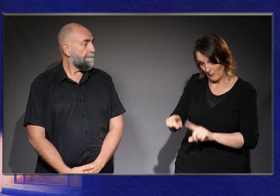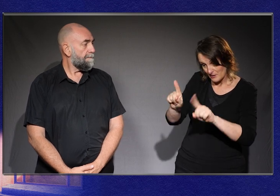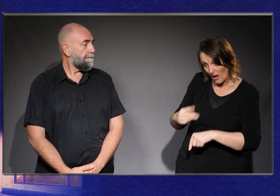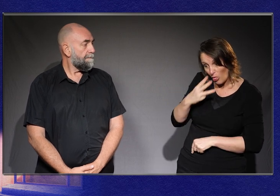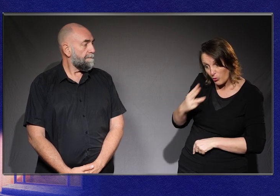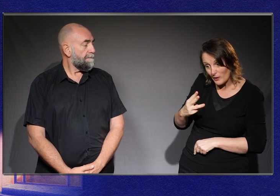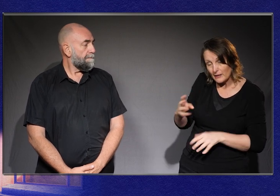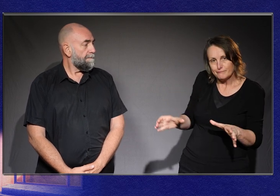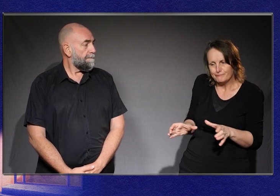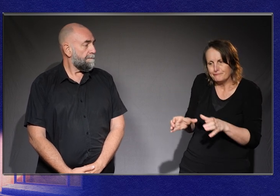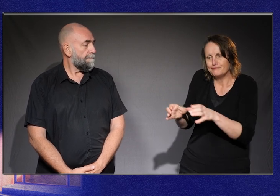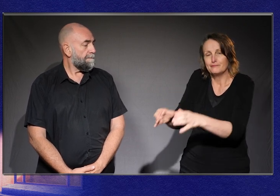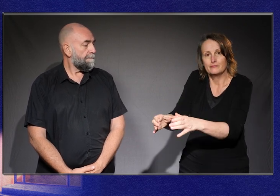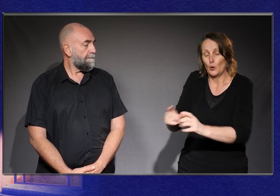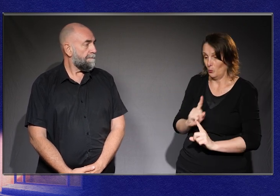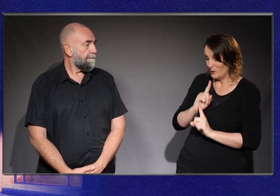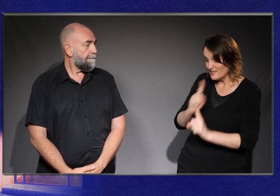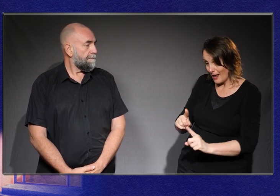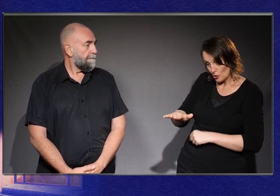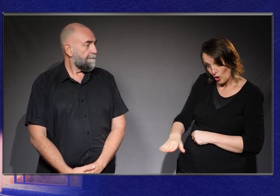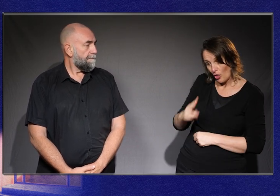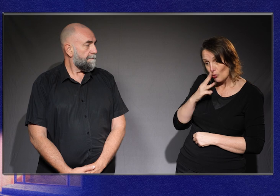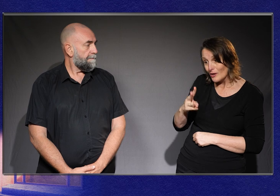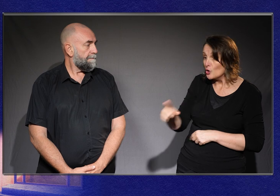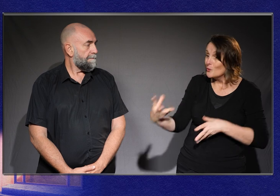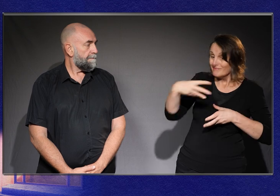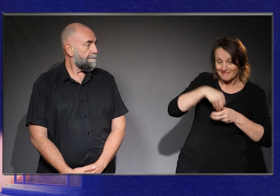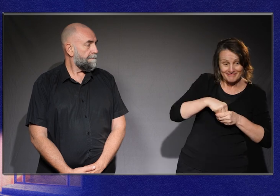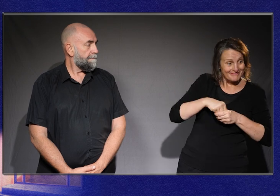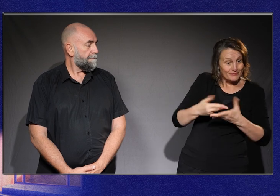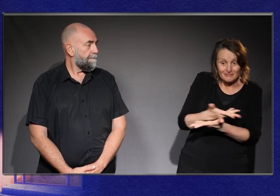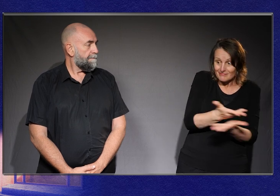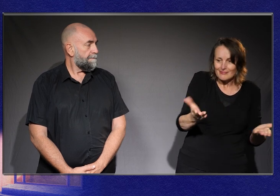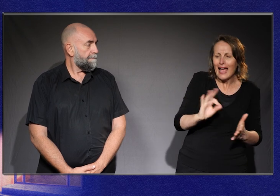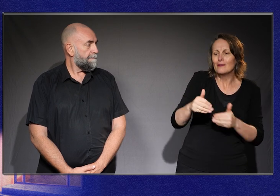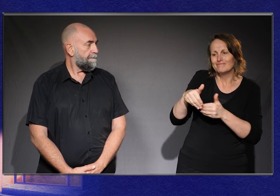They’re told for the first time that there isn’t a place for them with the other neighbourhood kids.